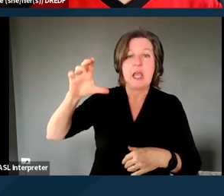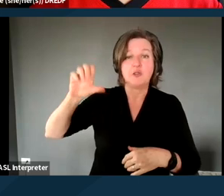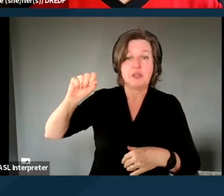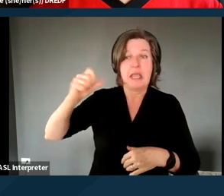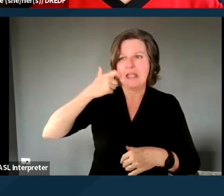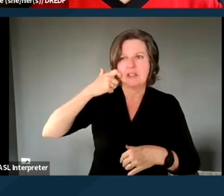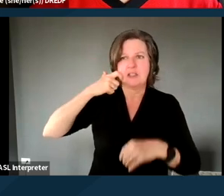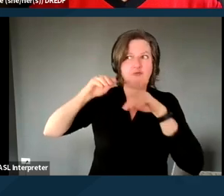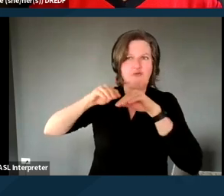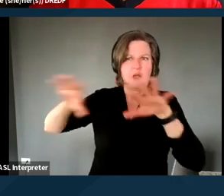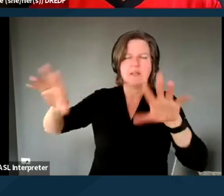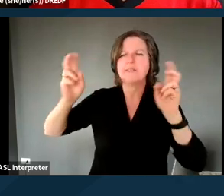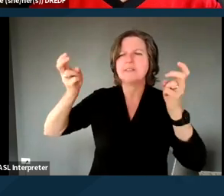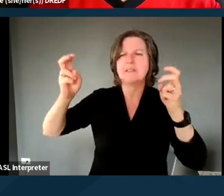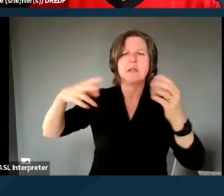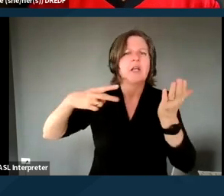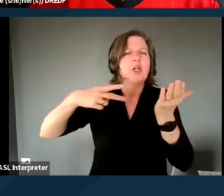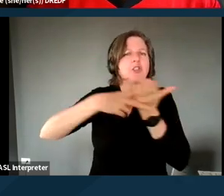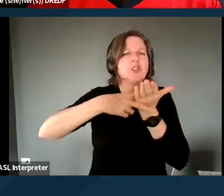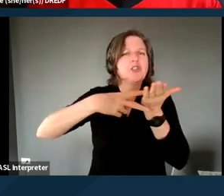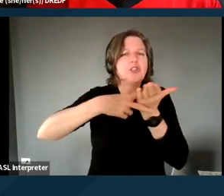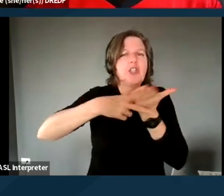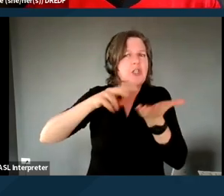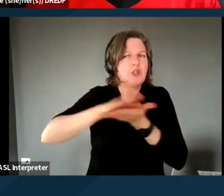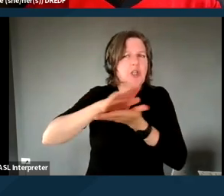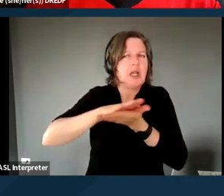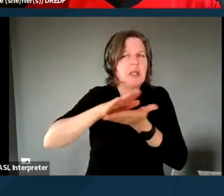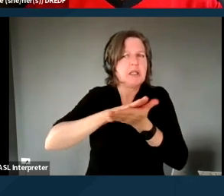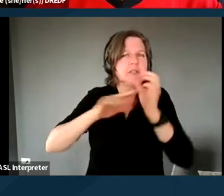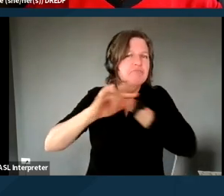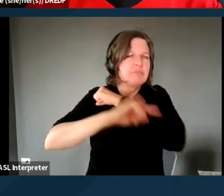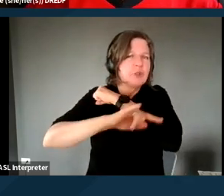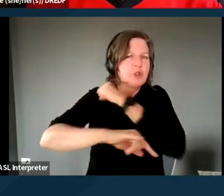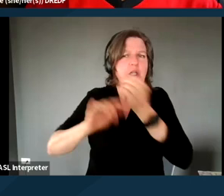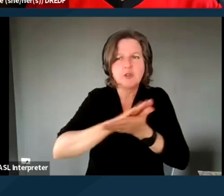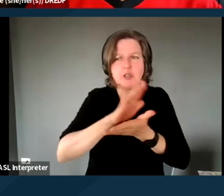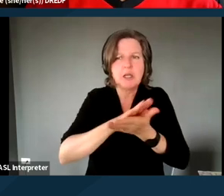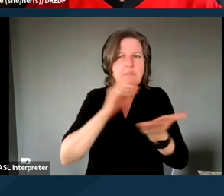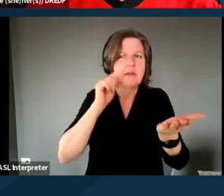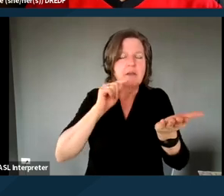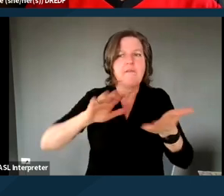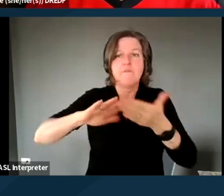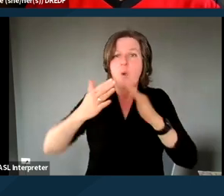a kind of a cheat sheet to the community supports and enhanced case management services,